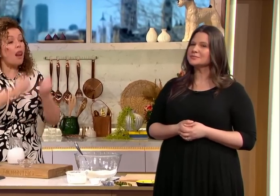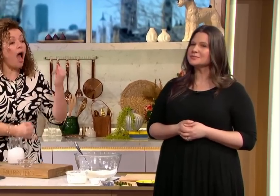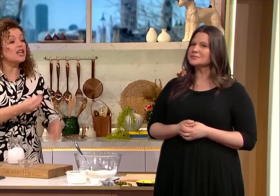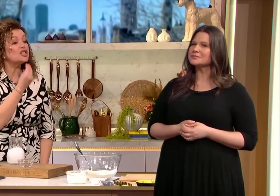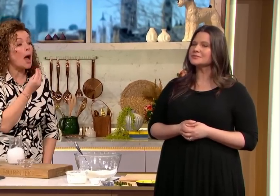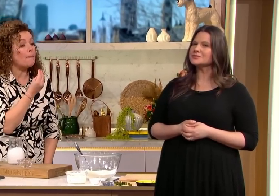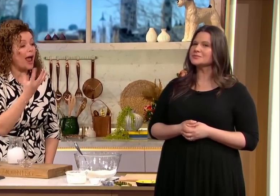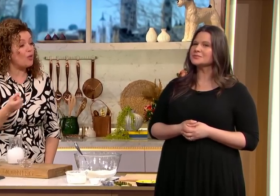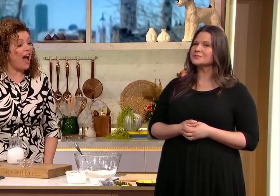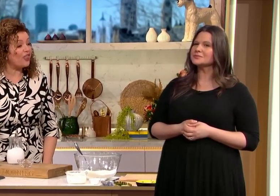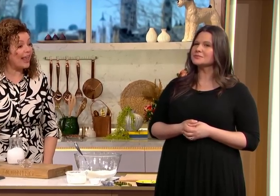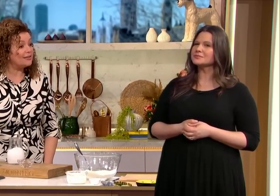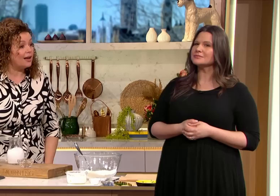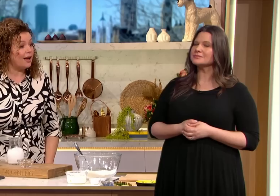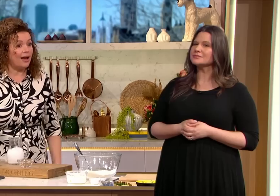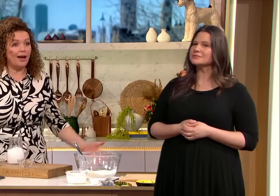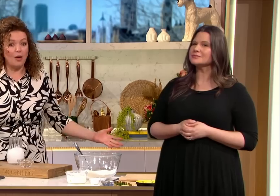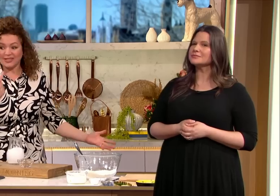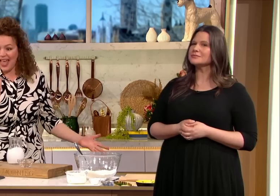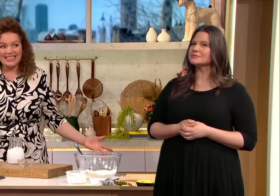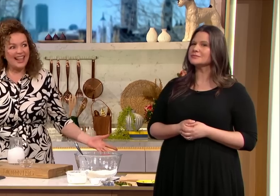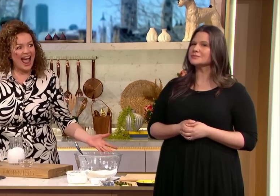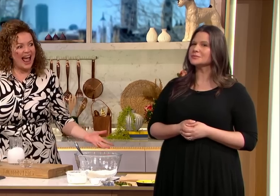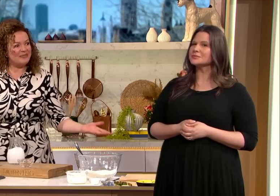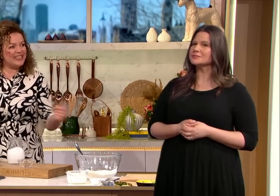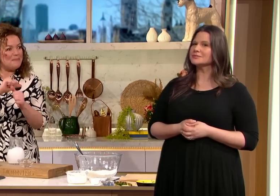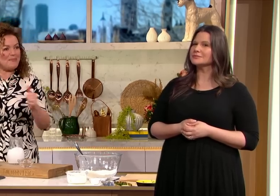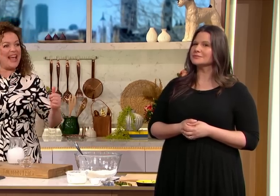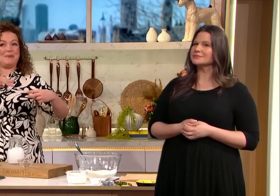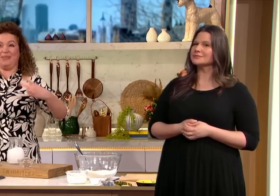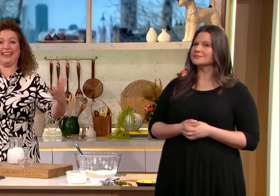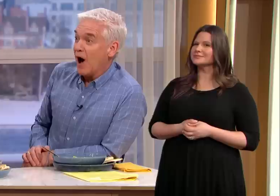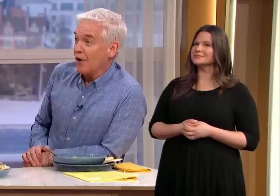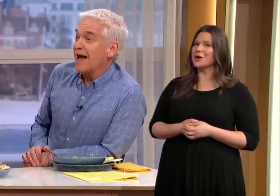if it was their last supper this would be the recipe that they'd go without wow